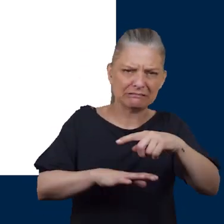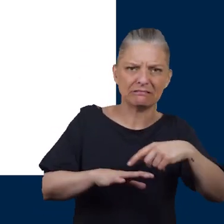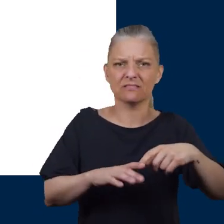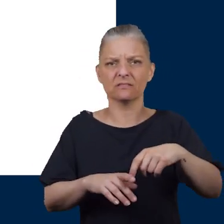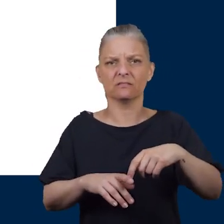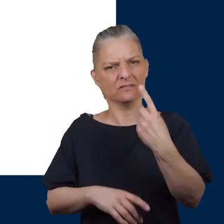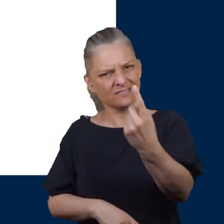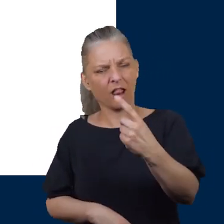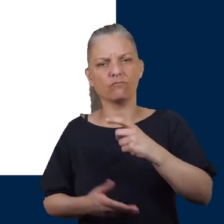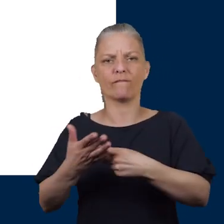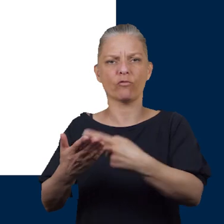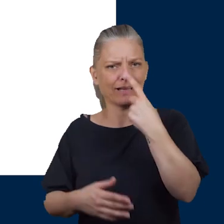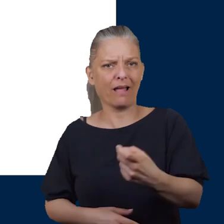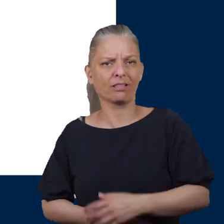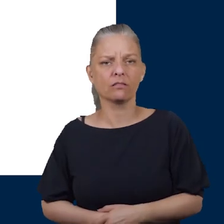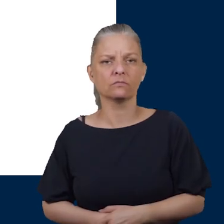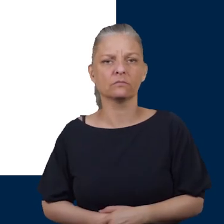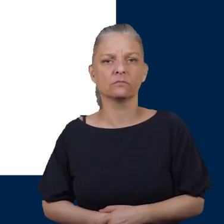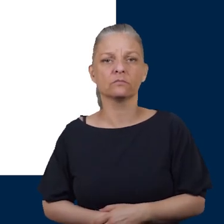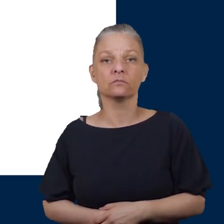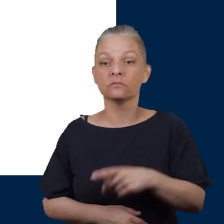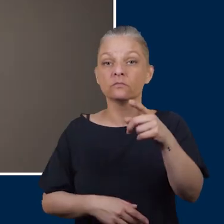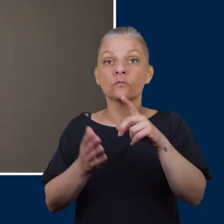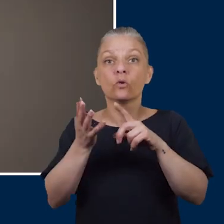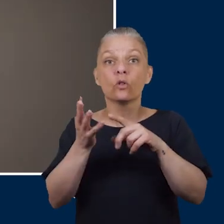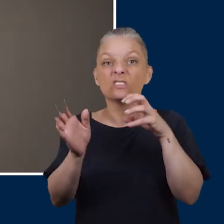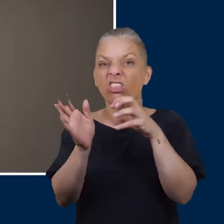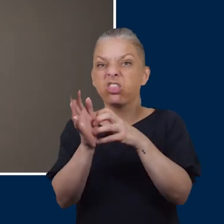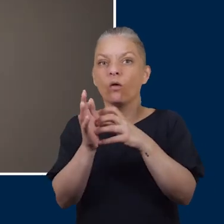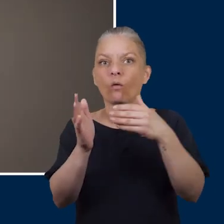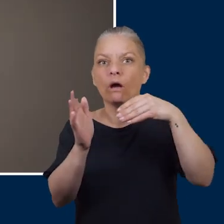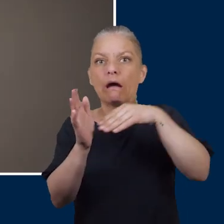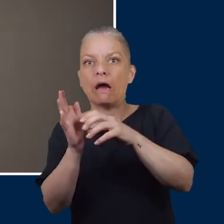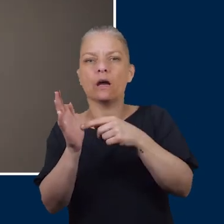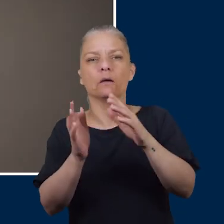about you should self-refer. If you have an ulcer or breaking your skin make sure you clean